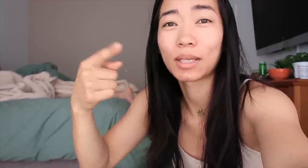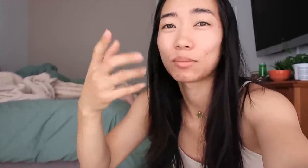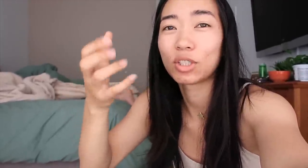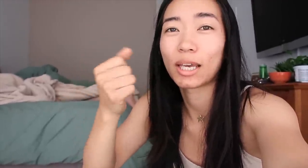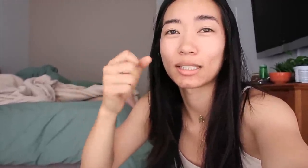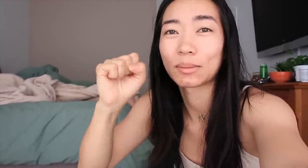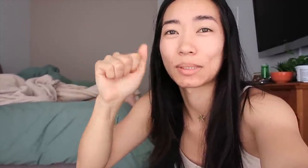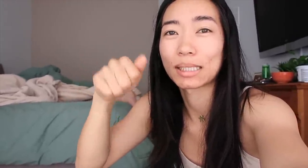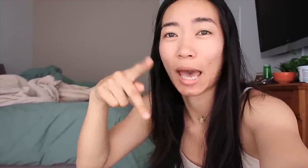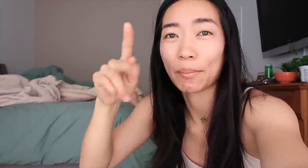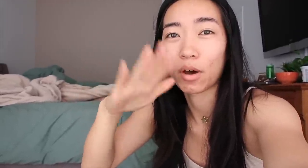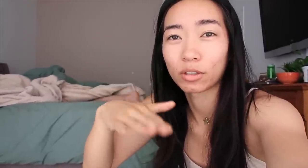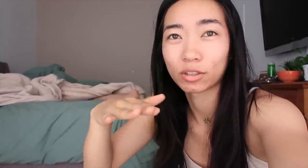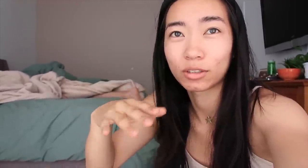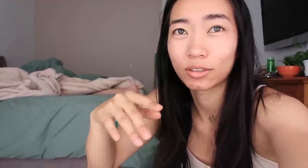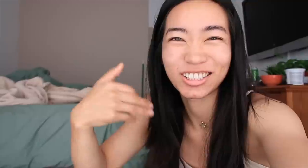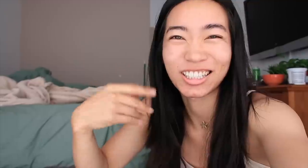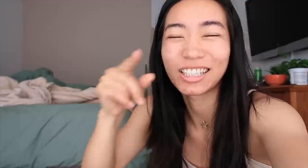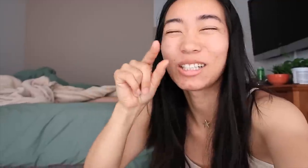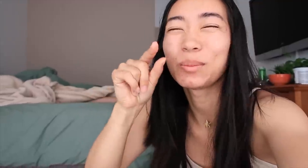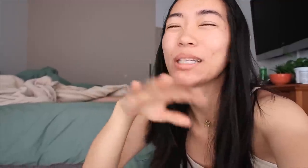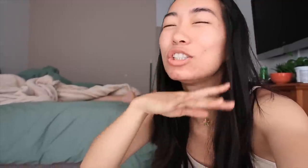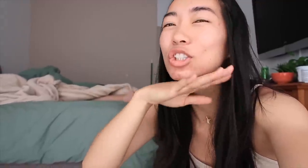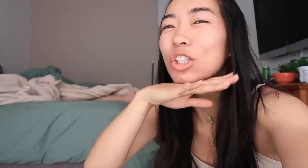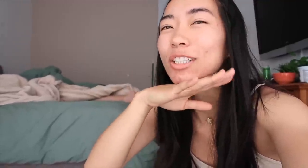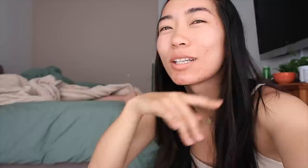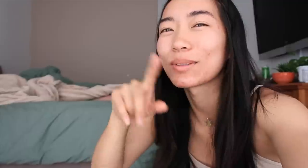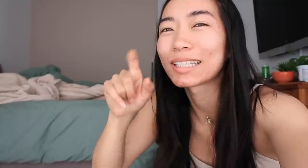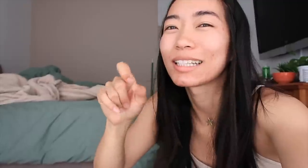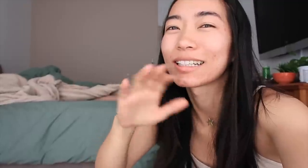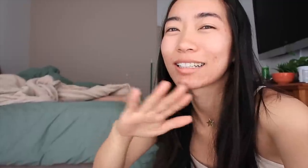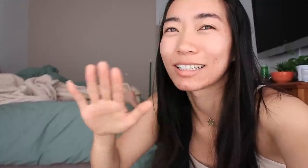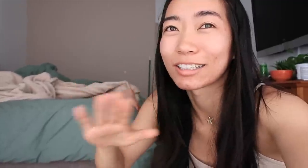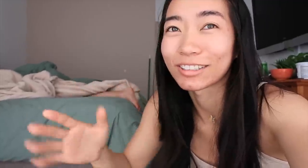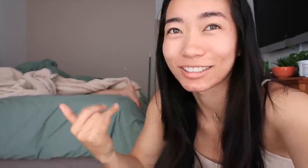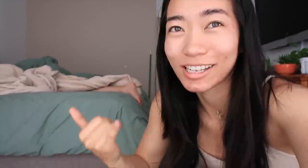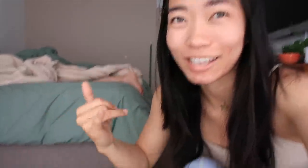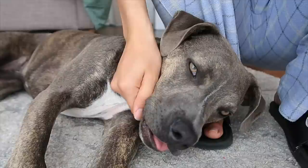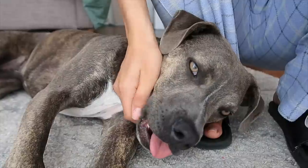And sometimes she gets sap on her She has a little bit dirt so we need to clean her today